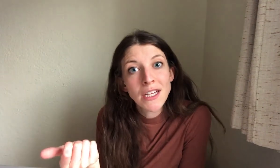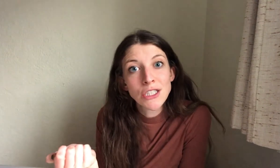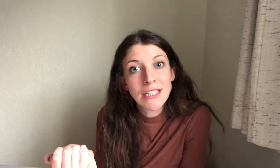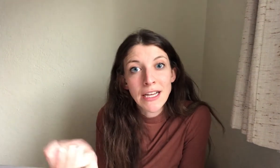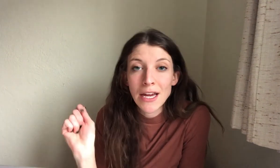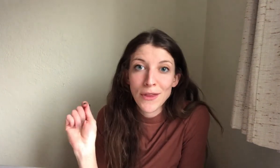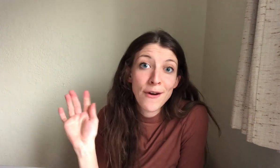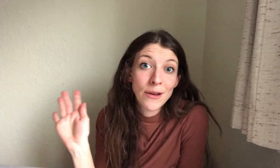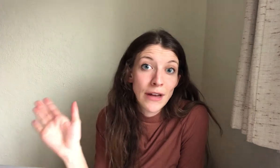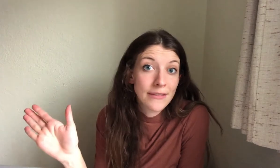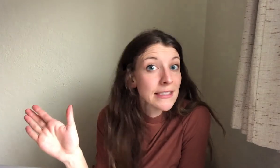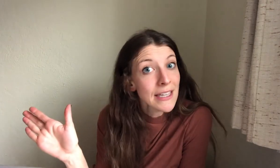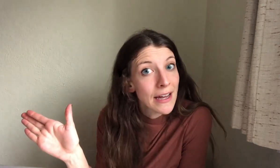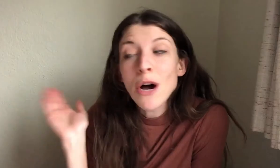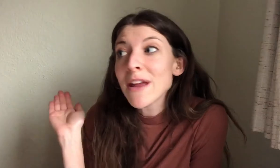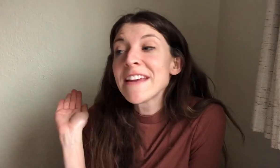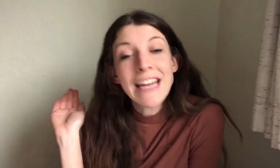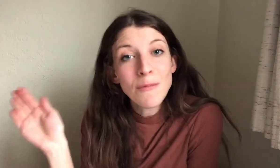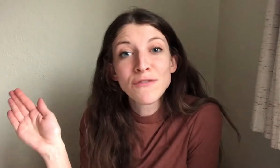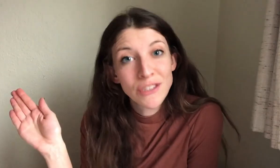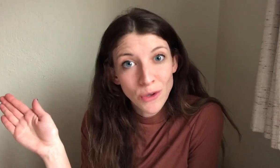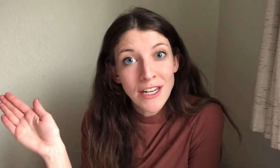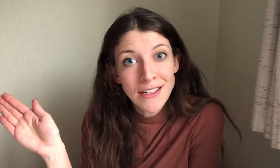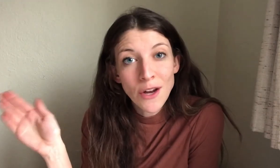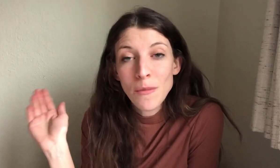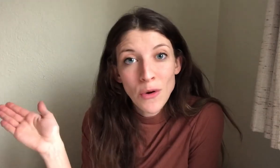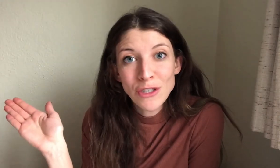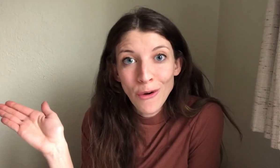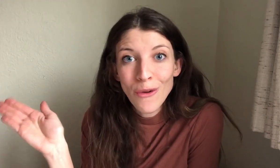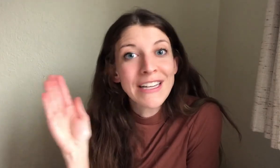and just click it without anyone having to see it. So in the name of discreteness or remote control